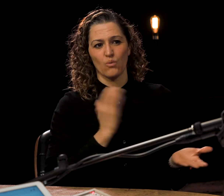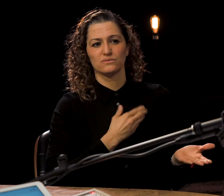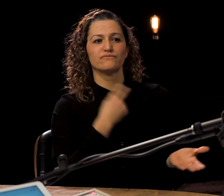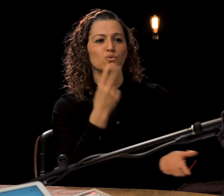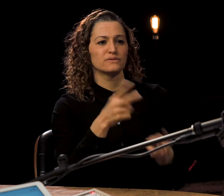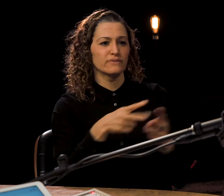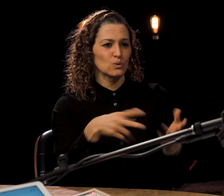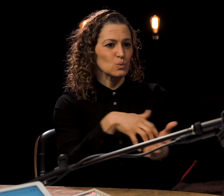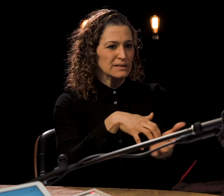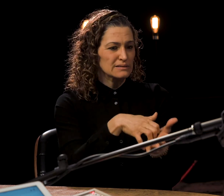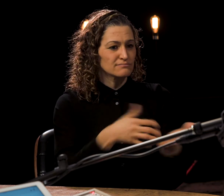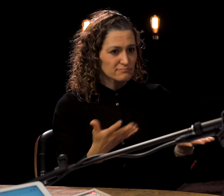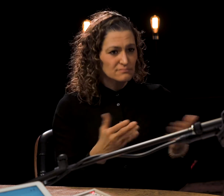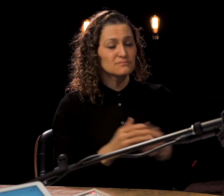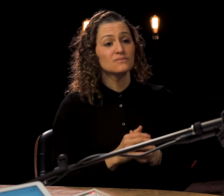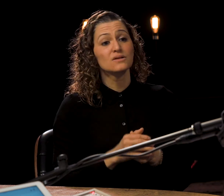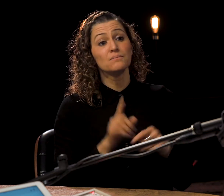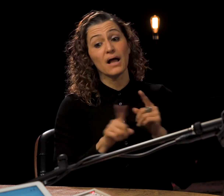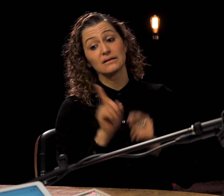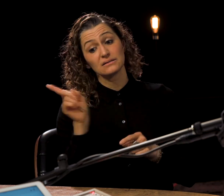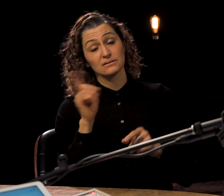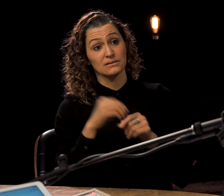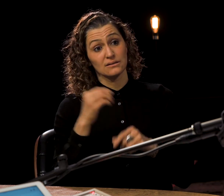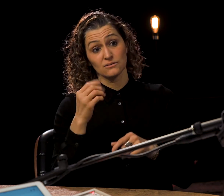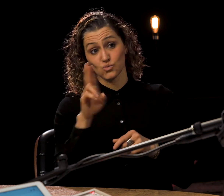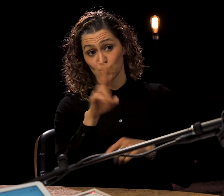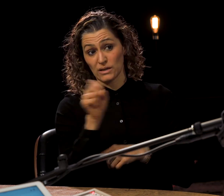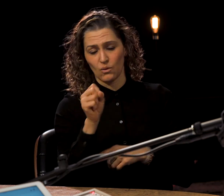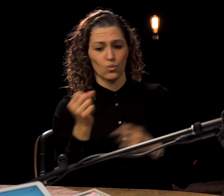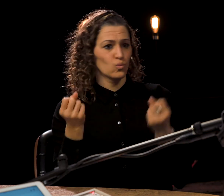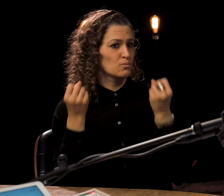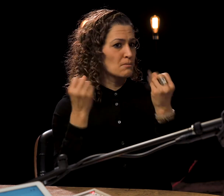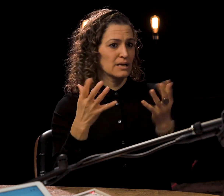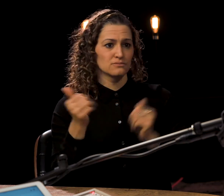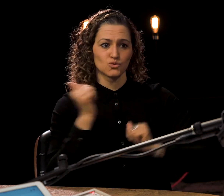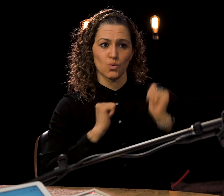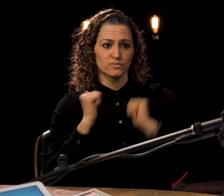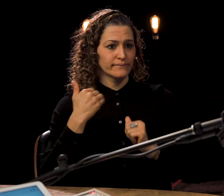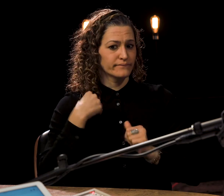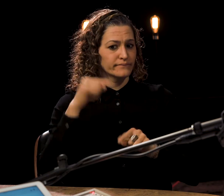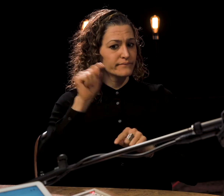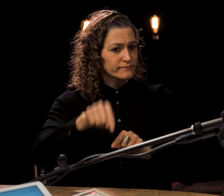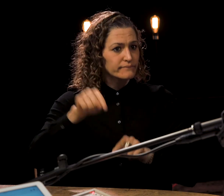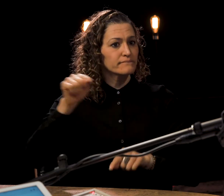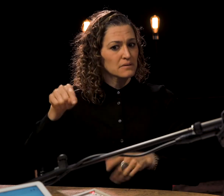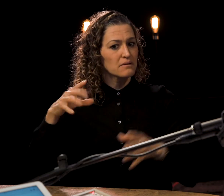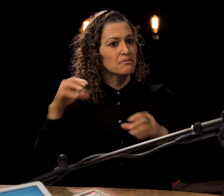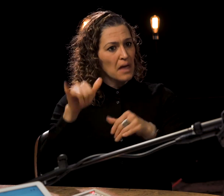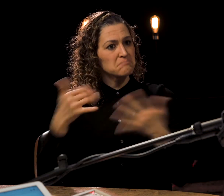Dawn Jani Birley: and here in Canada our voice Dawn Jani Birley: is very weak. Dawn Jani Birley: In The United States, Dawn Jani Birley: there are many more programs that